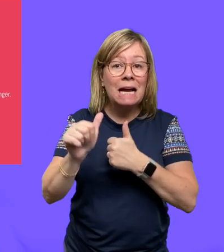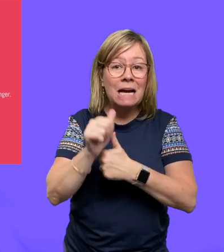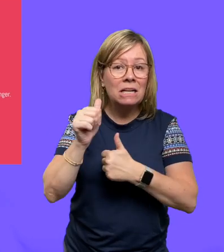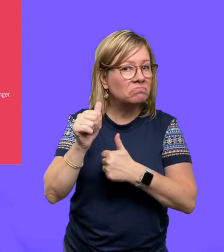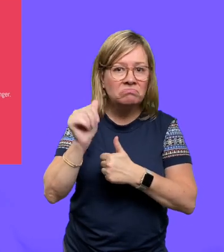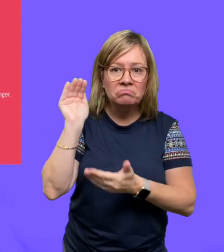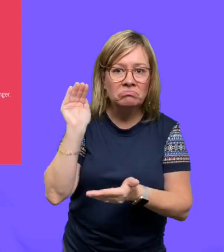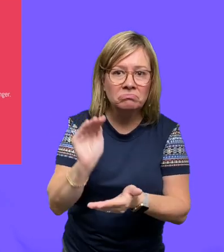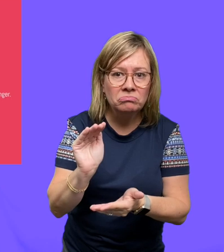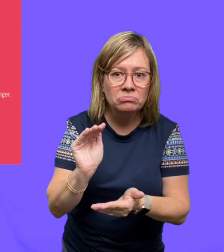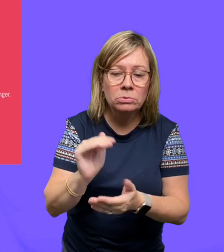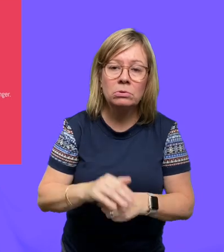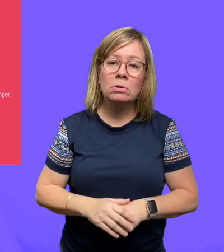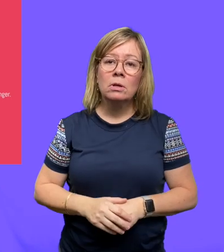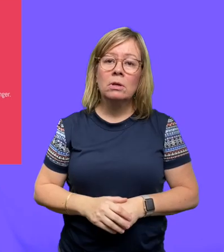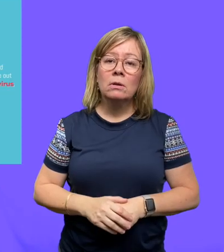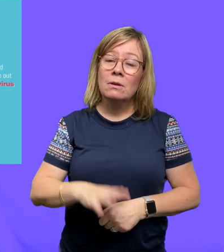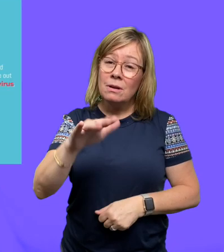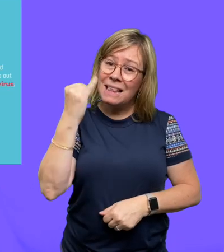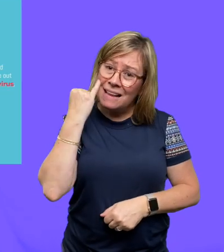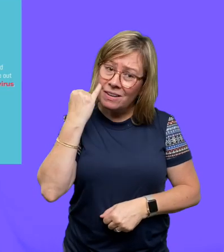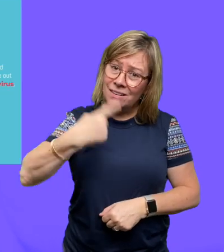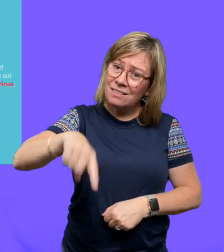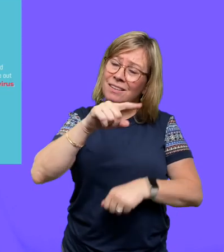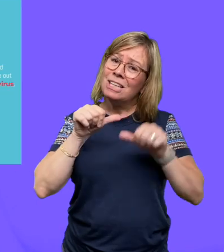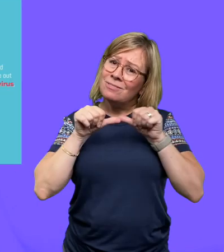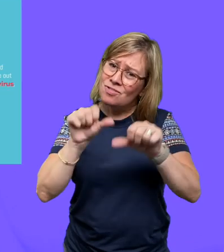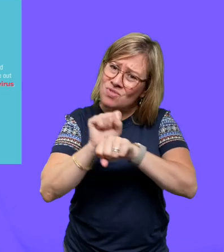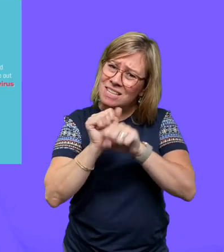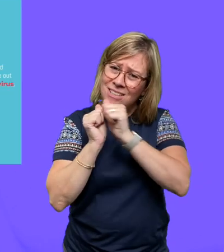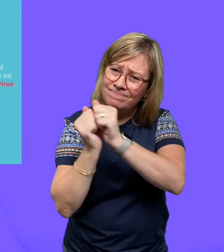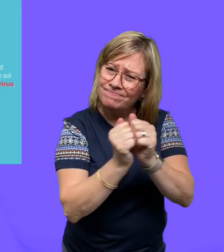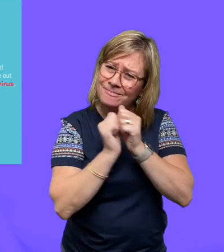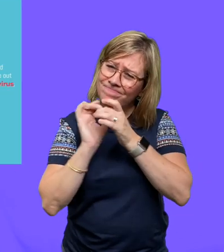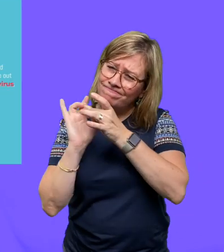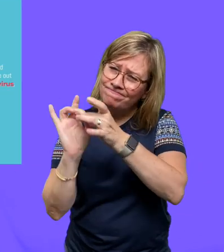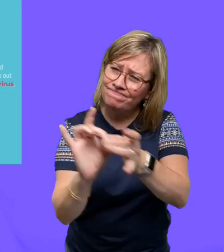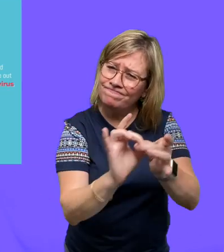danger. If we continue to work together,